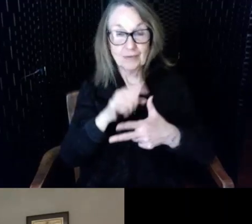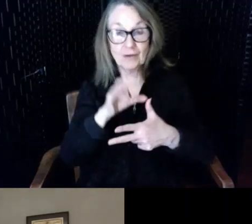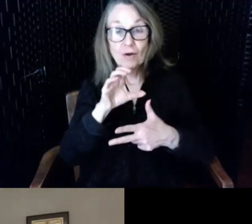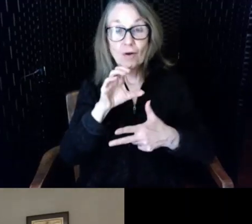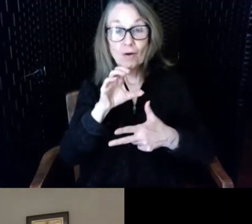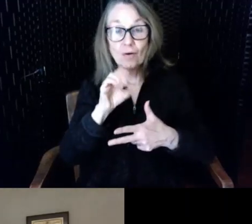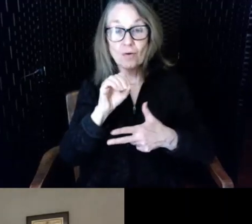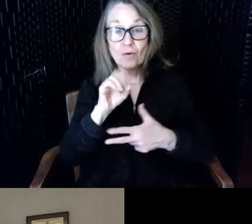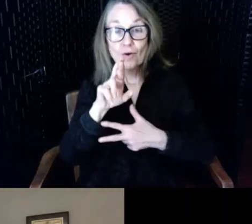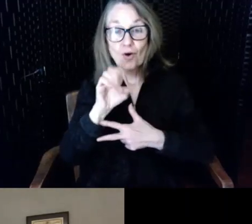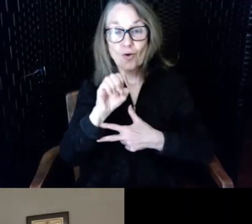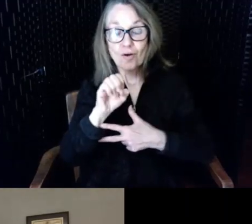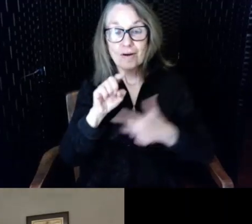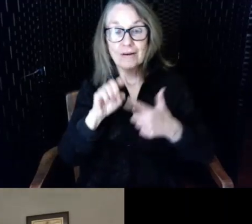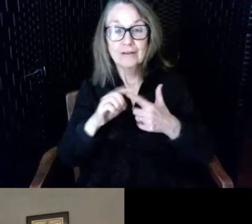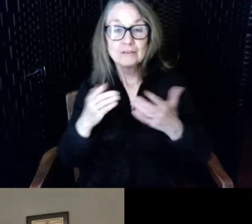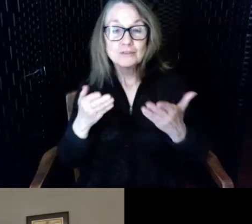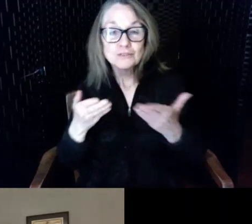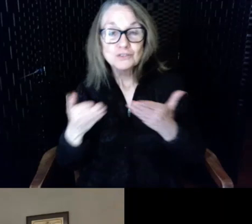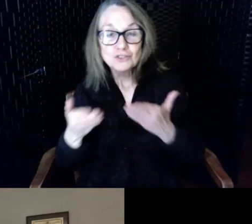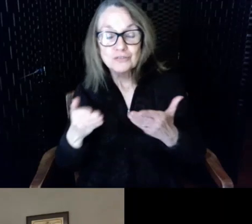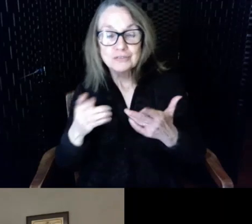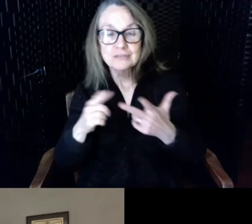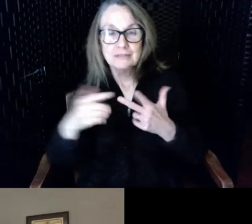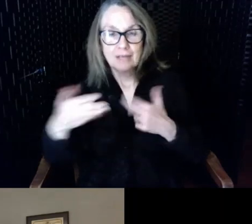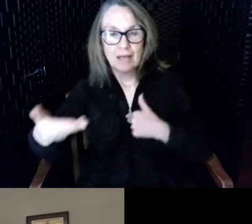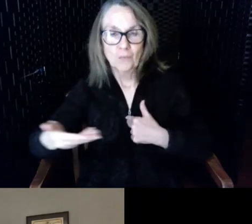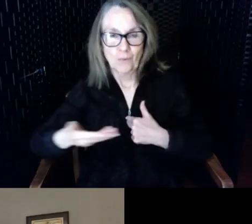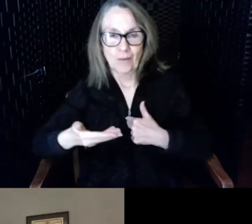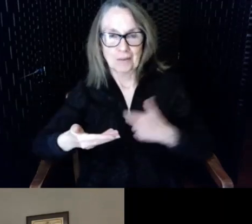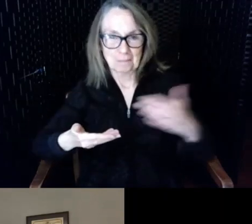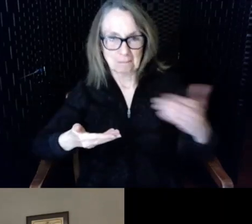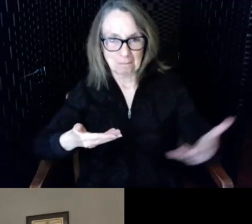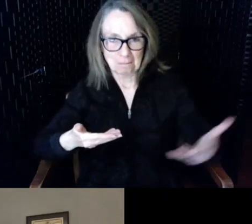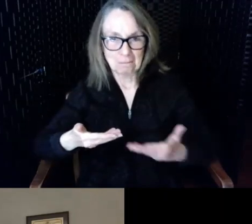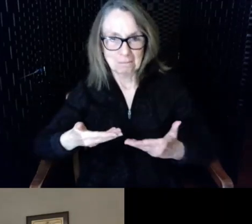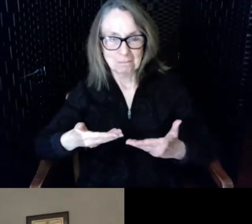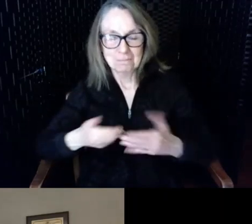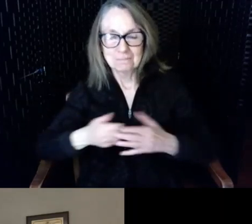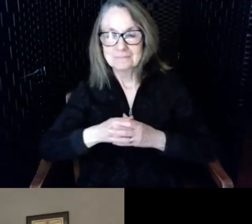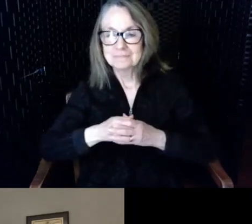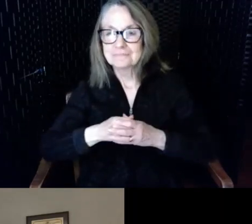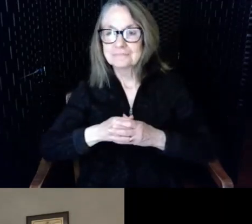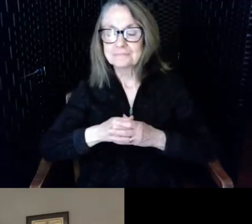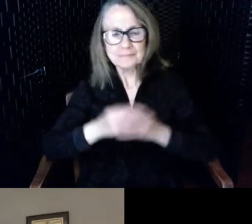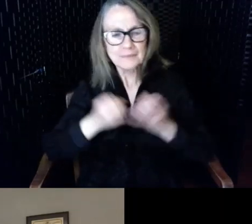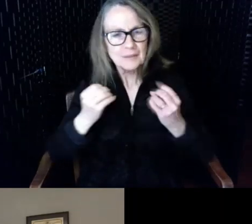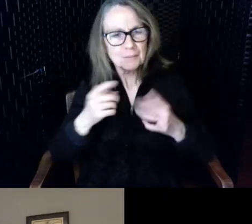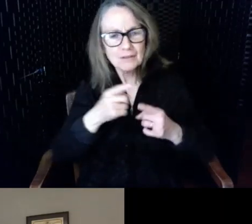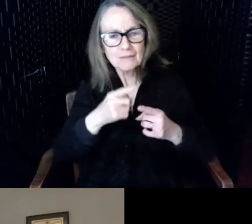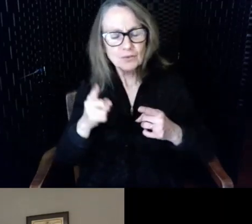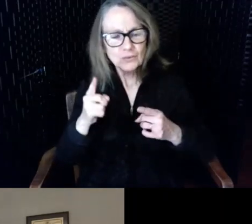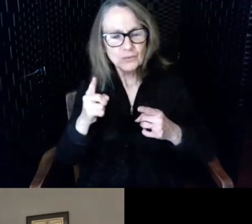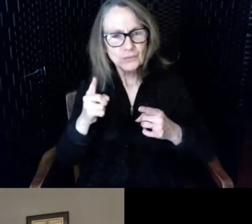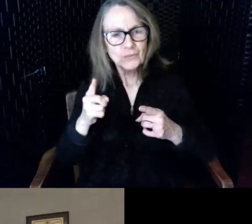welcoming and I'm sure many people listening today are library users but